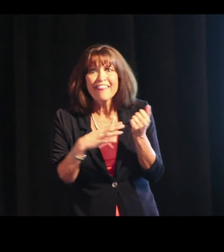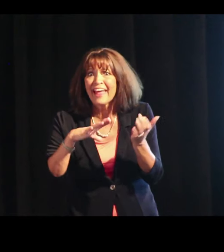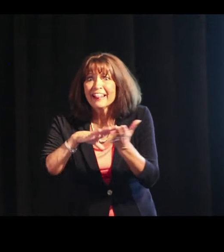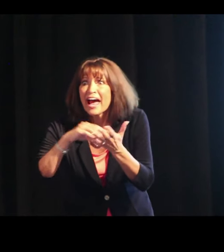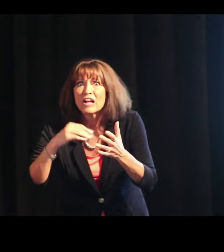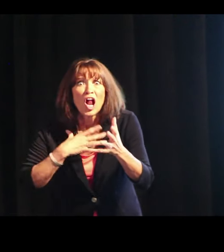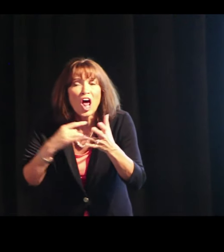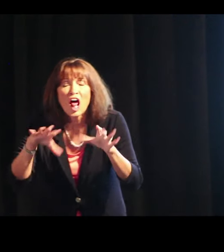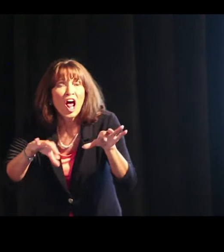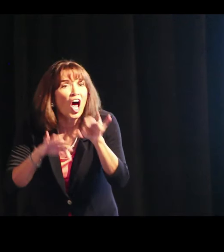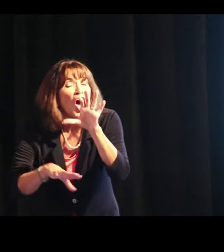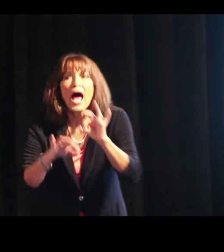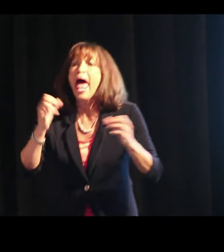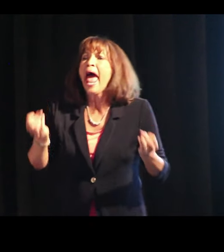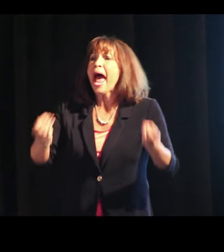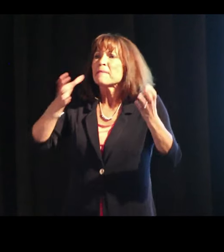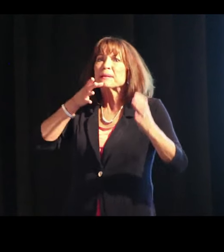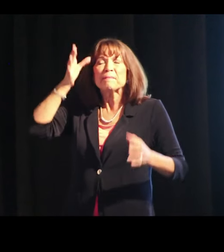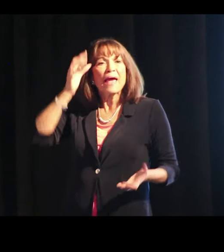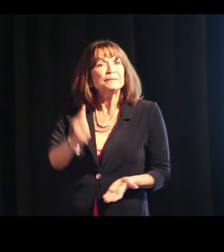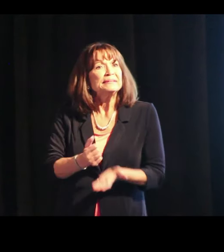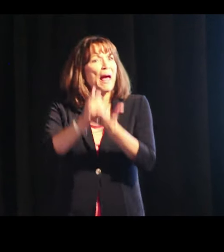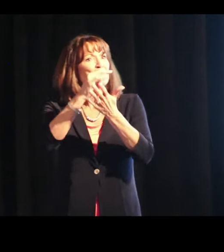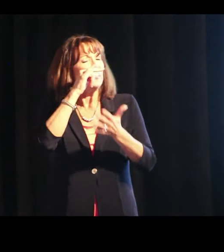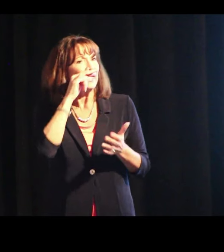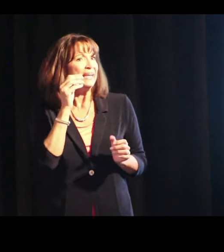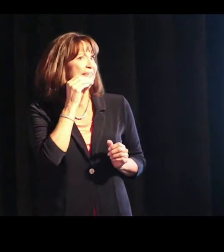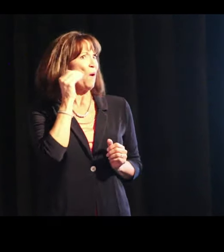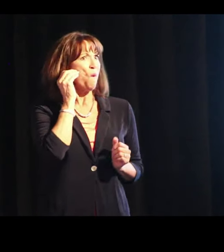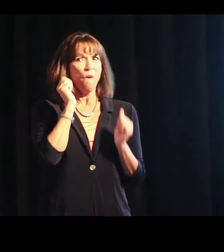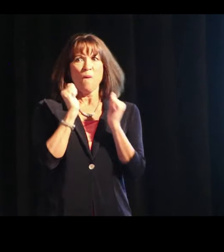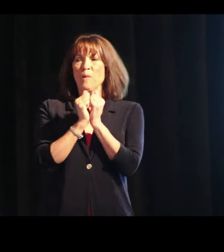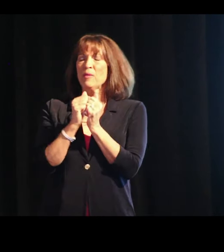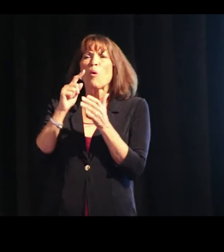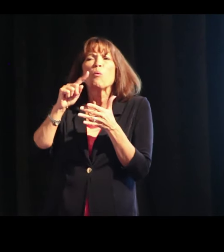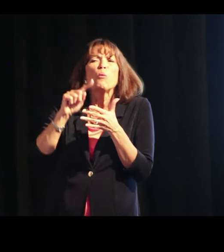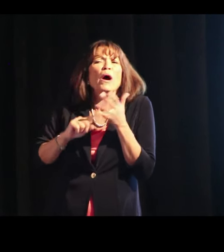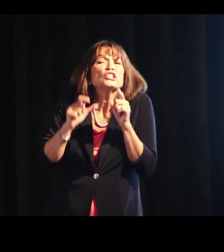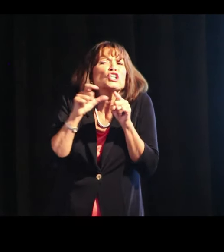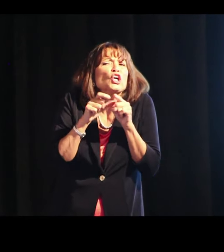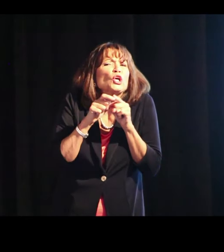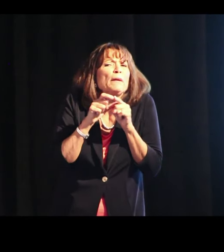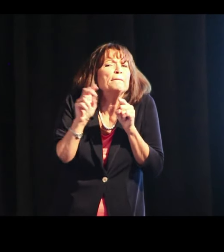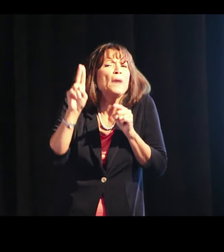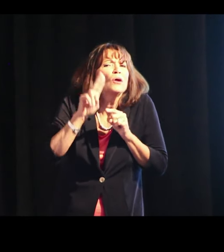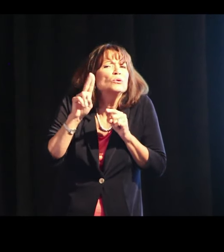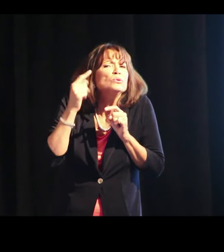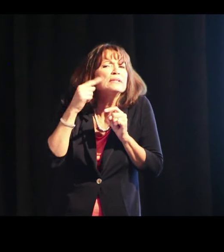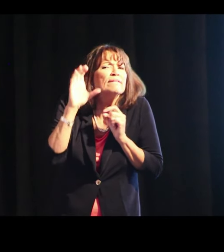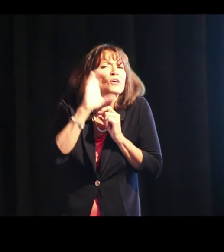They pick it up very quickly. How many parents help their kids